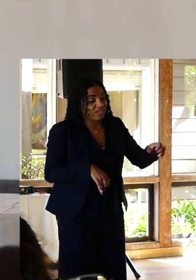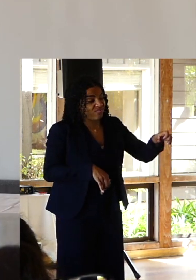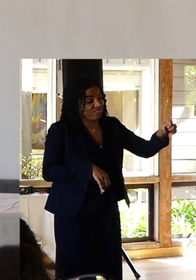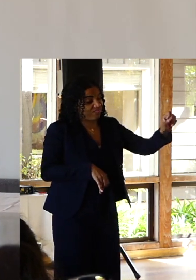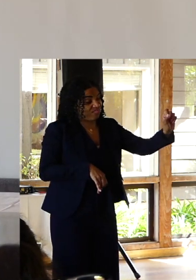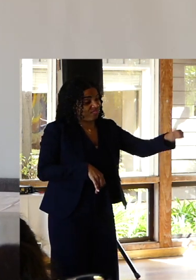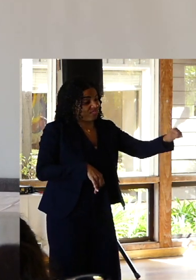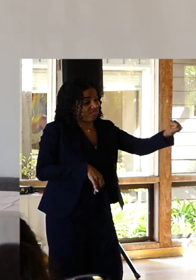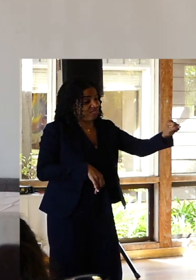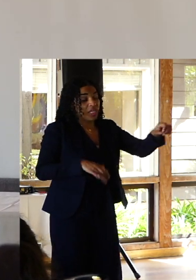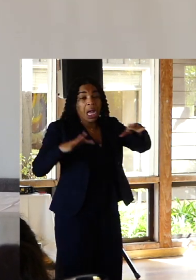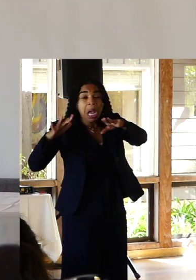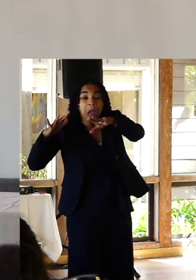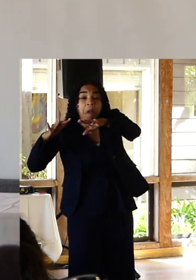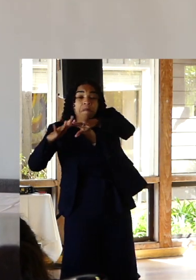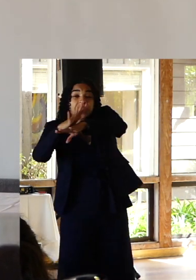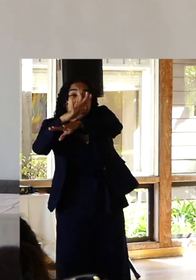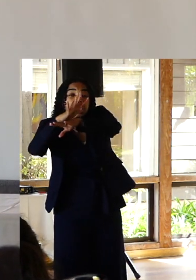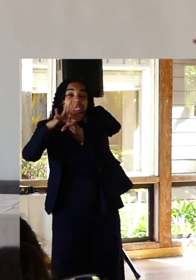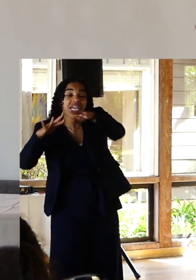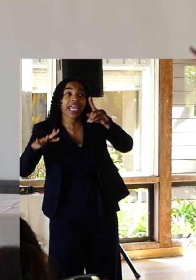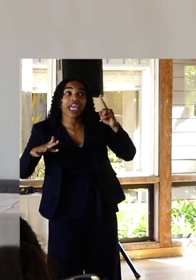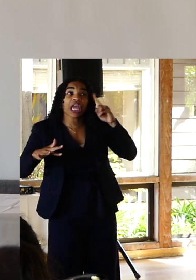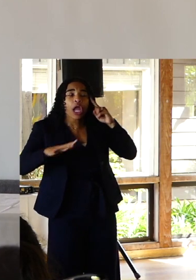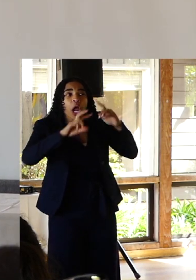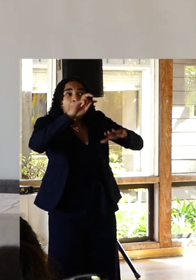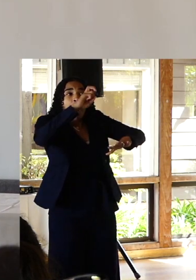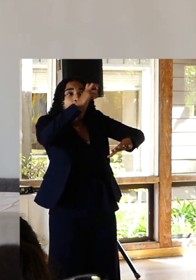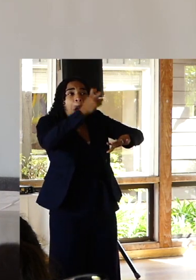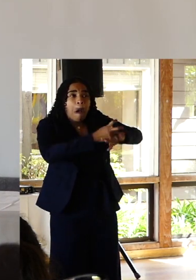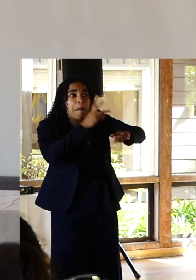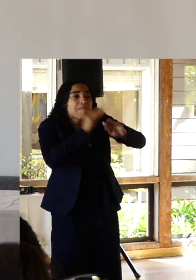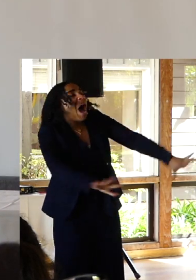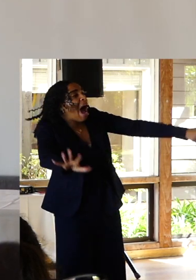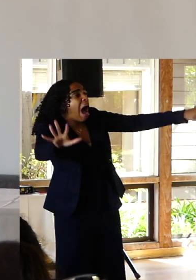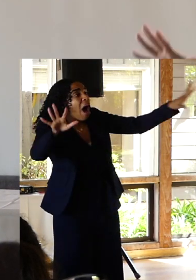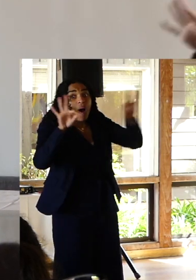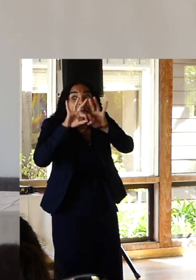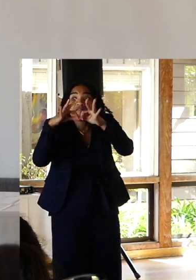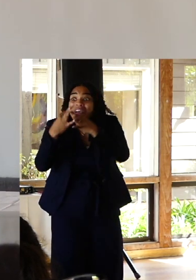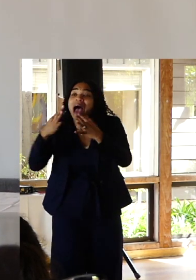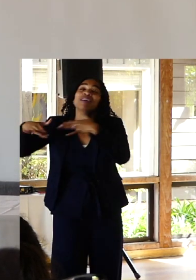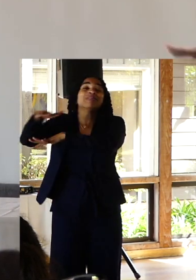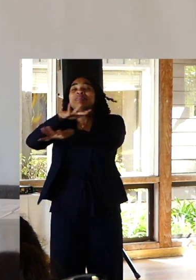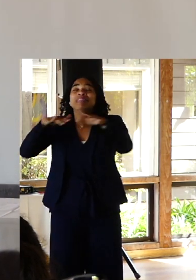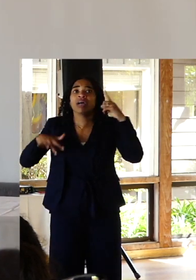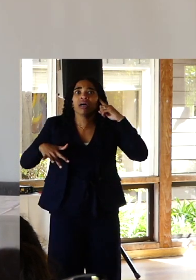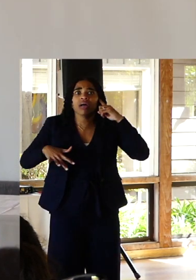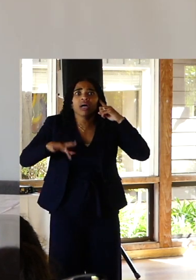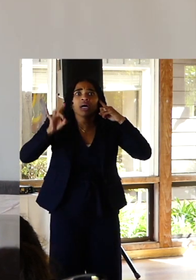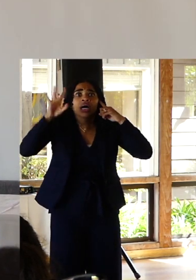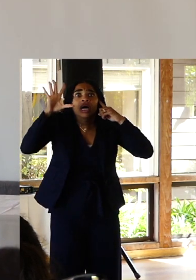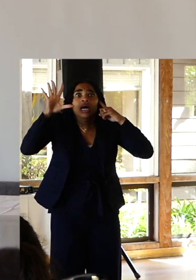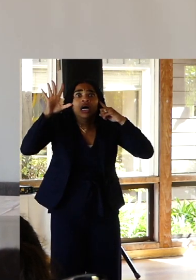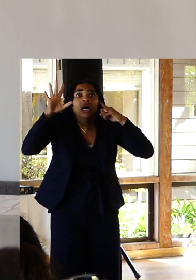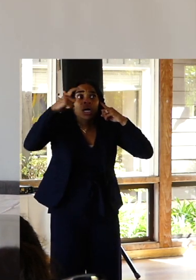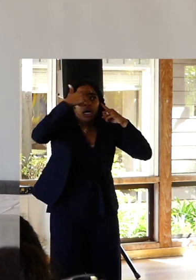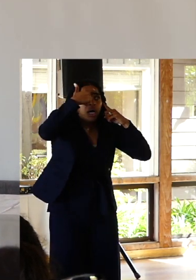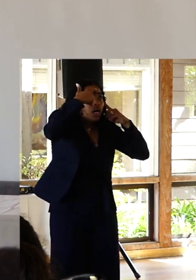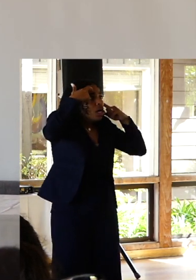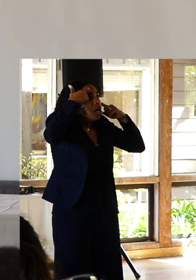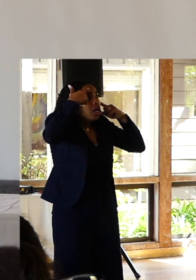from the beaches. You will ruin families beach days forever. Now, do you have a lighter ?